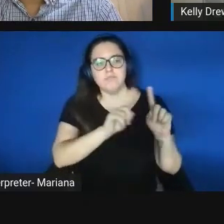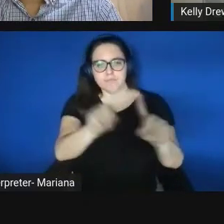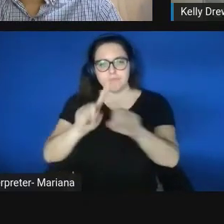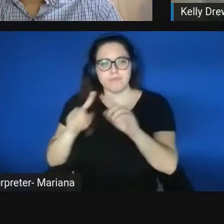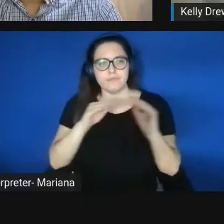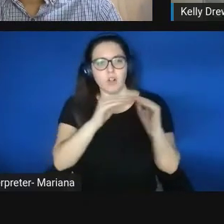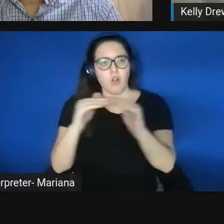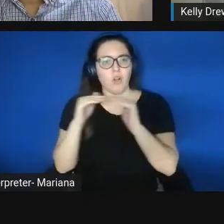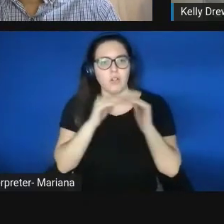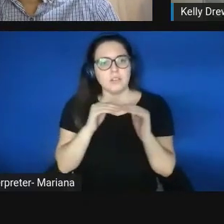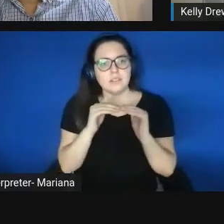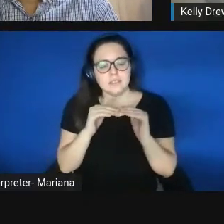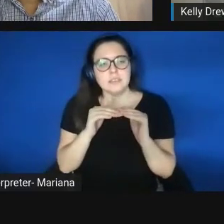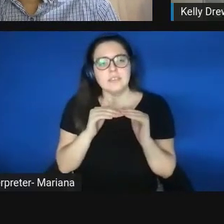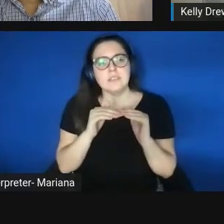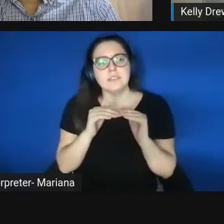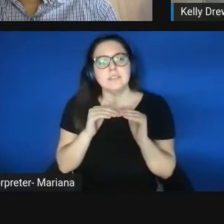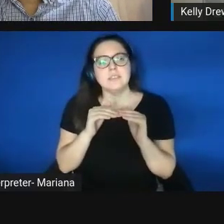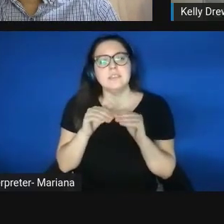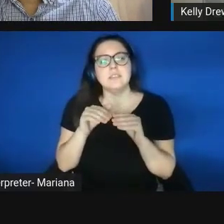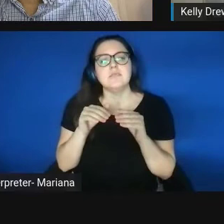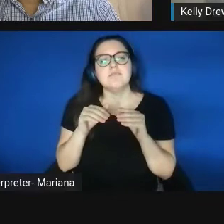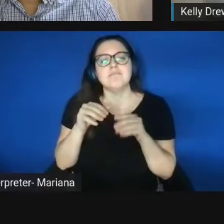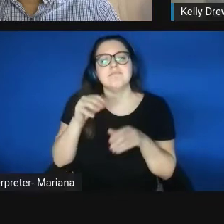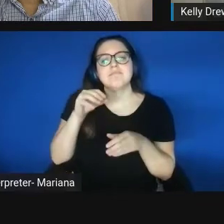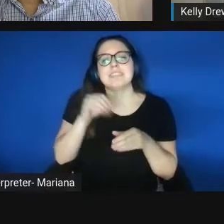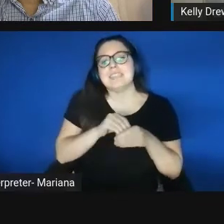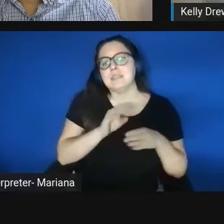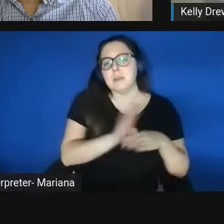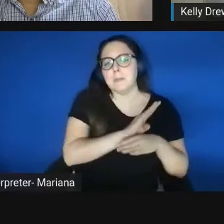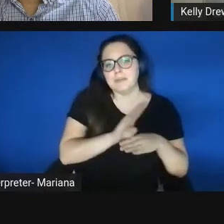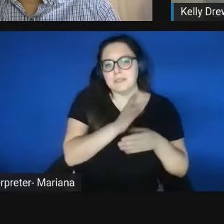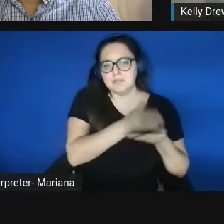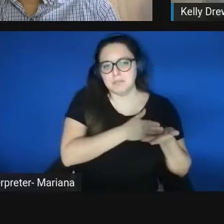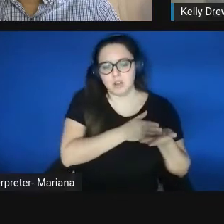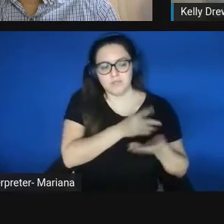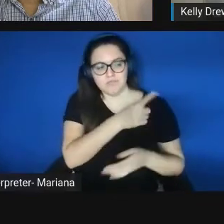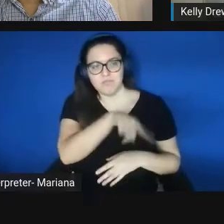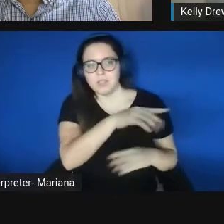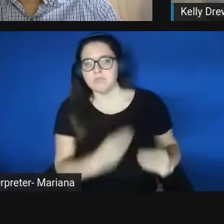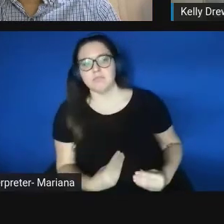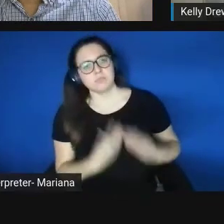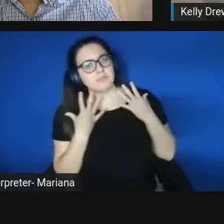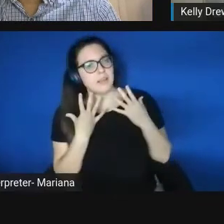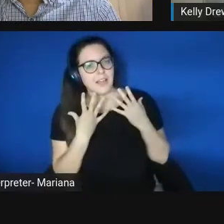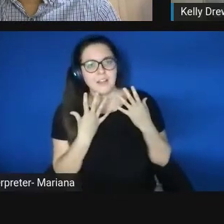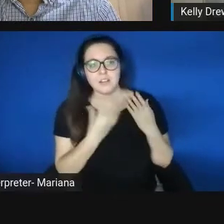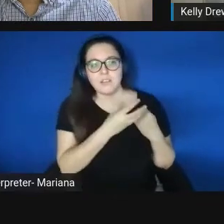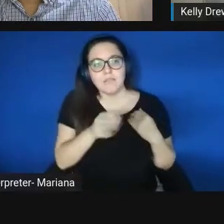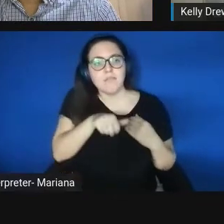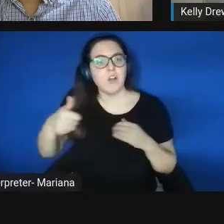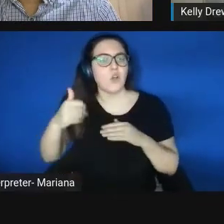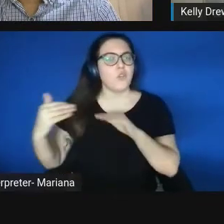in the business sector who have inspired me, and other colleagues at the university